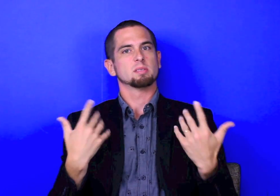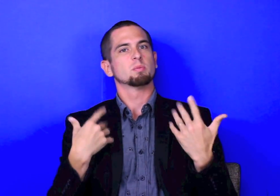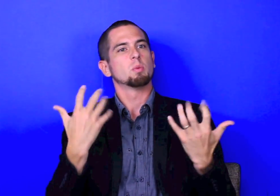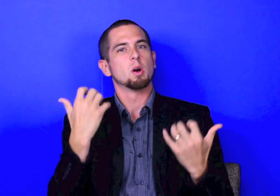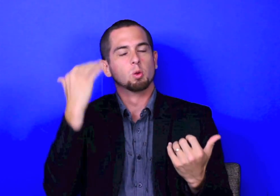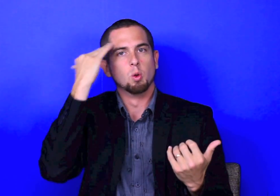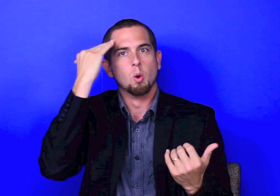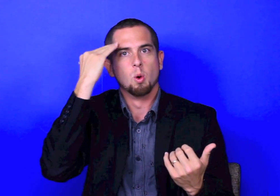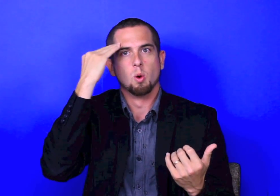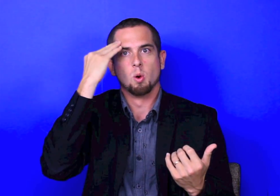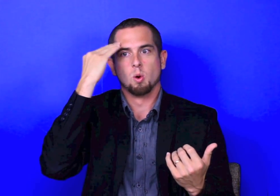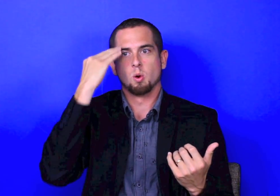Who are the movers and shakers in the Deaf community at this present moment?